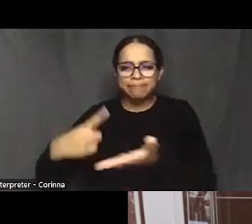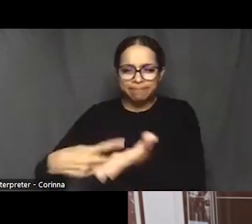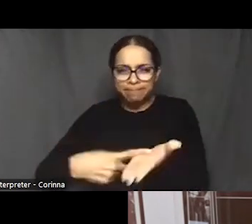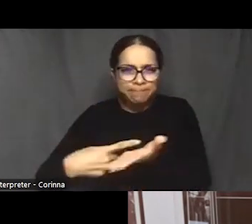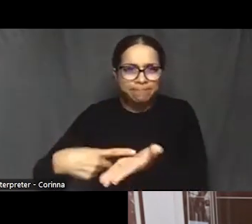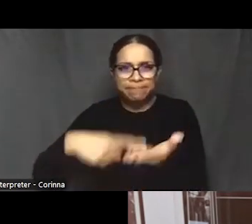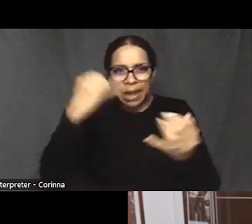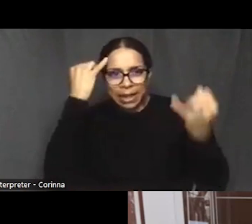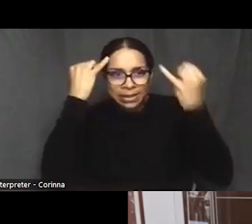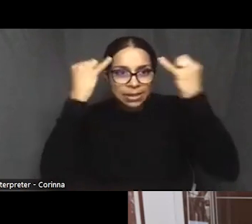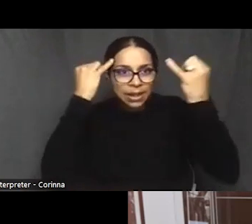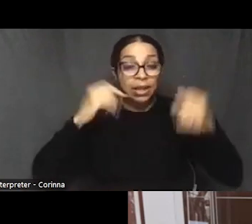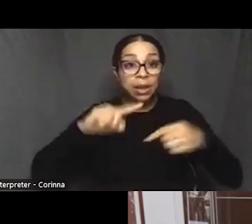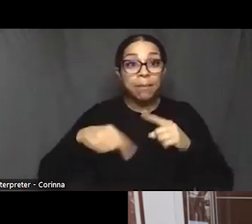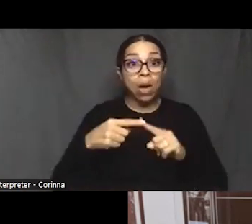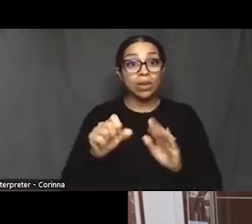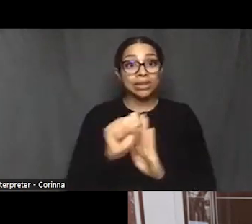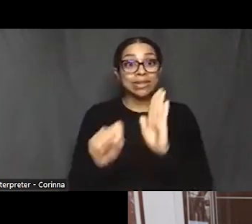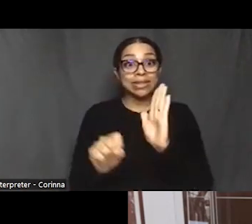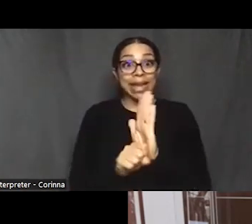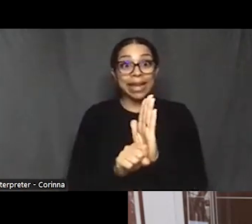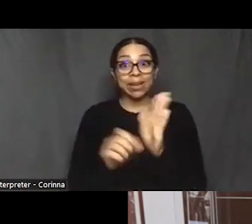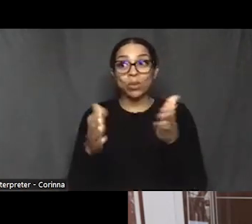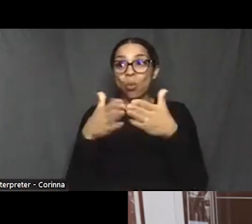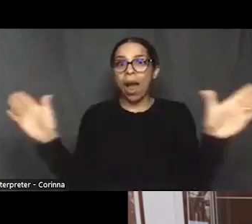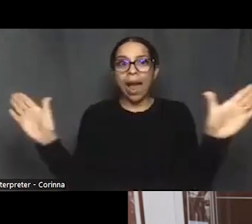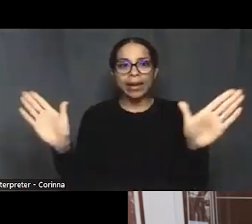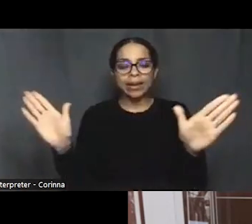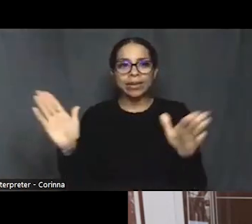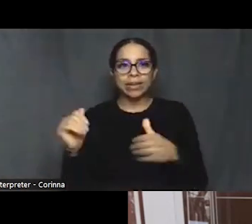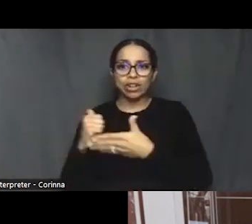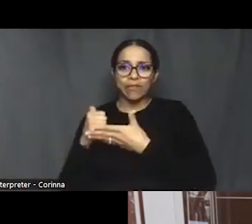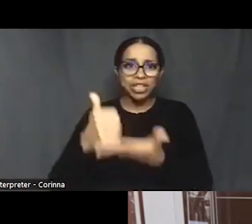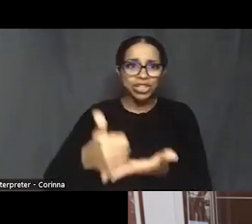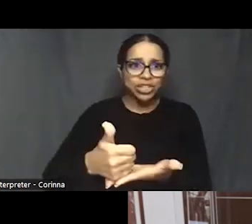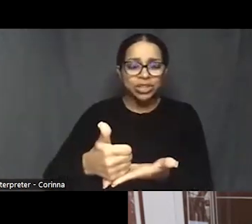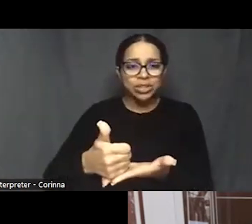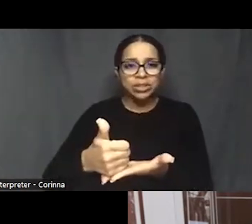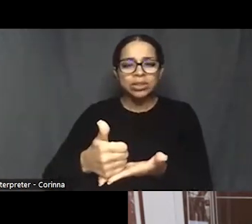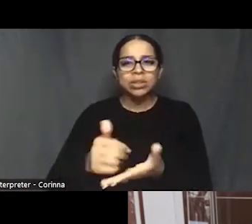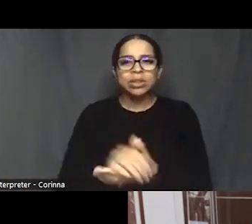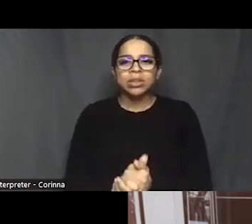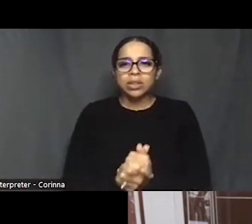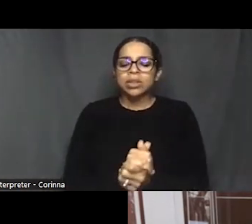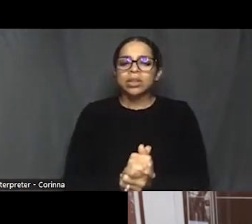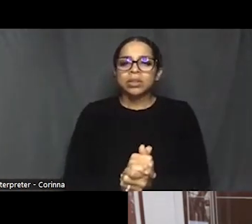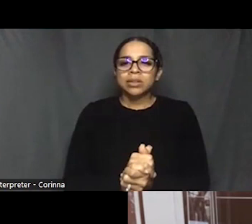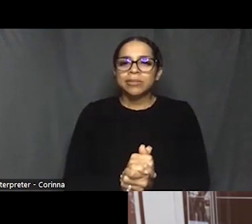inter into intervention is concerned. So I'm sure that